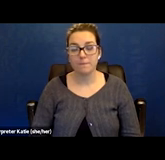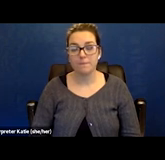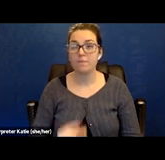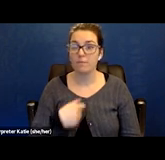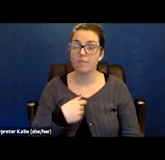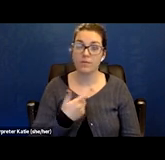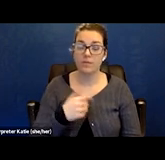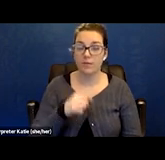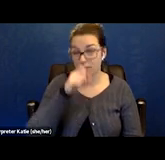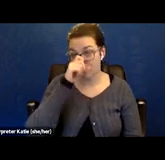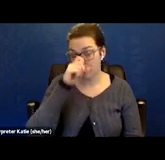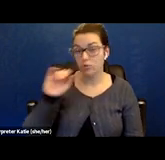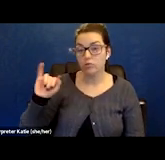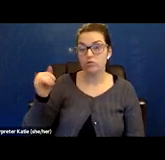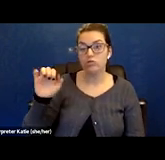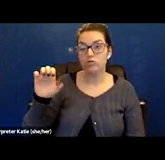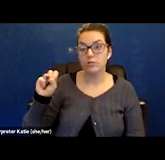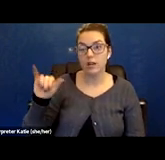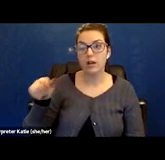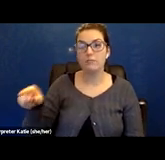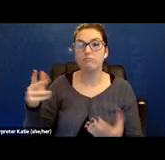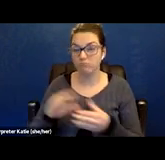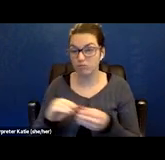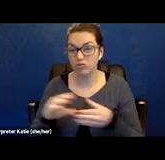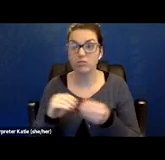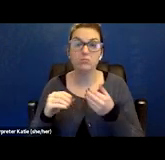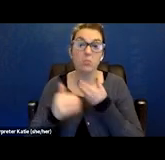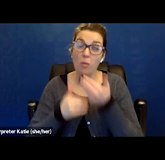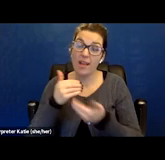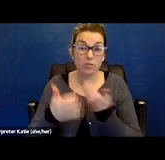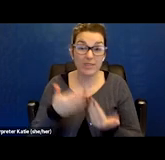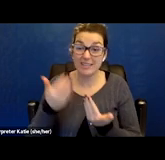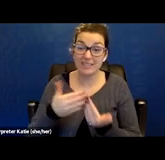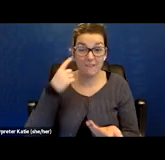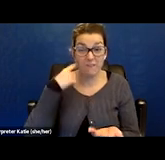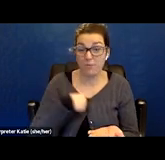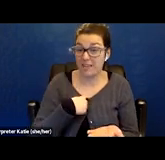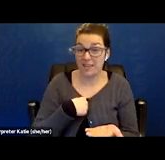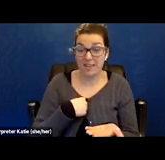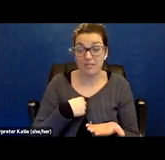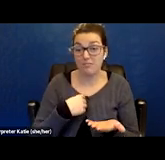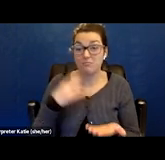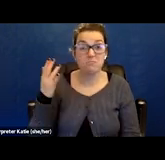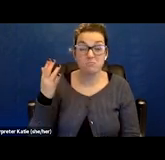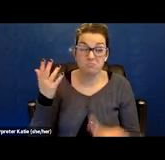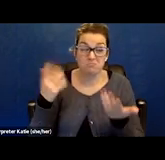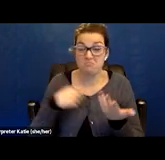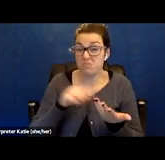as Jessica mentioned, a very easy process for me. Just keeping her updated with everything